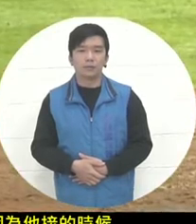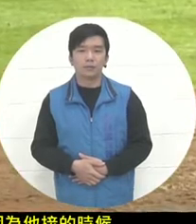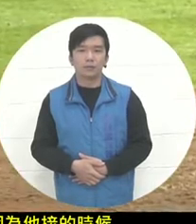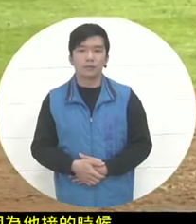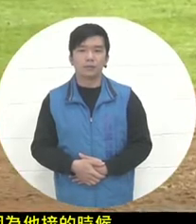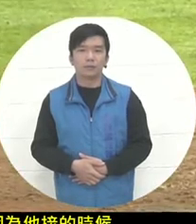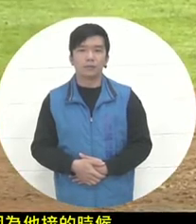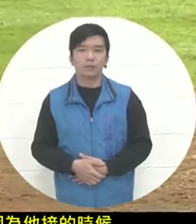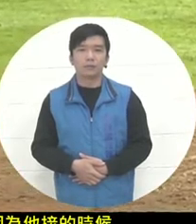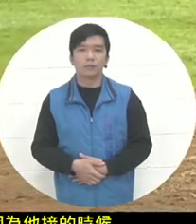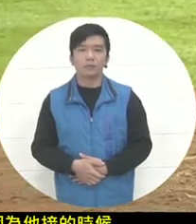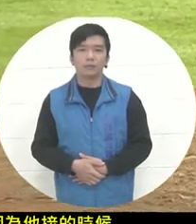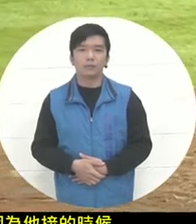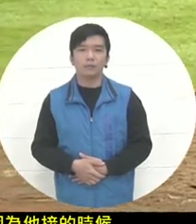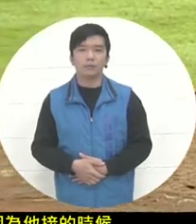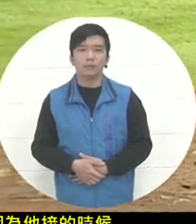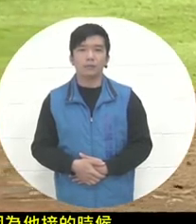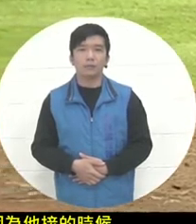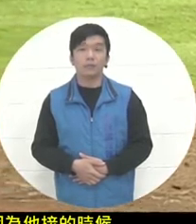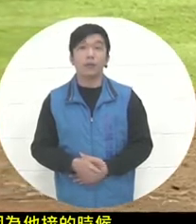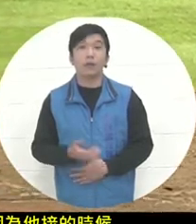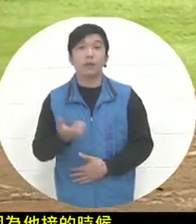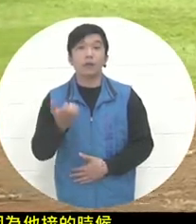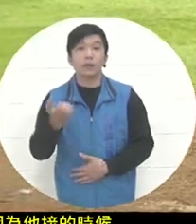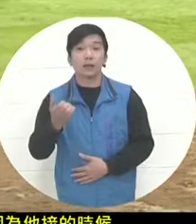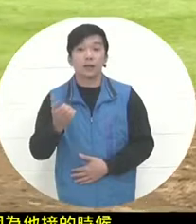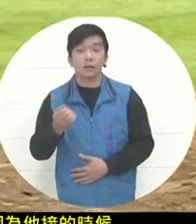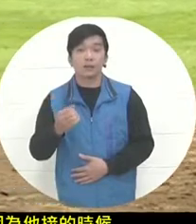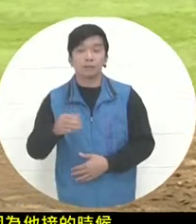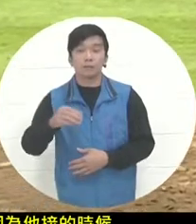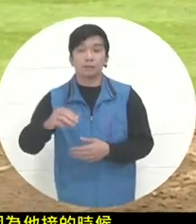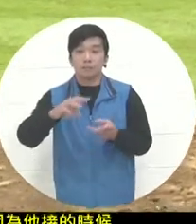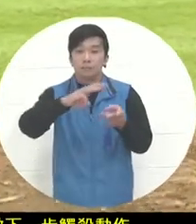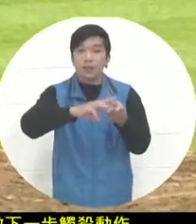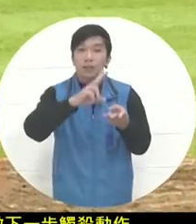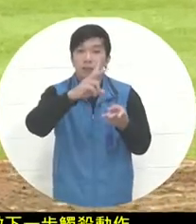Just after Anderson 's poaching was successful, the net was blocked and